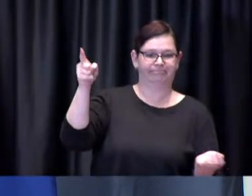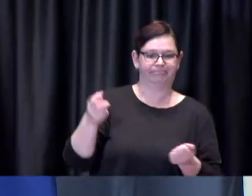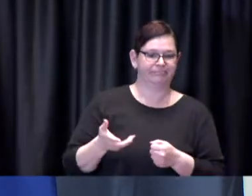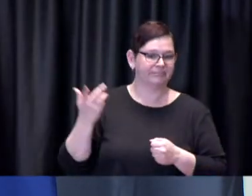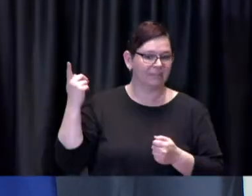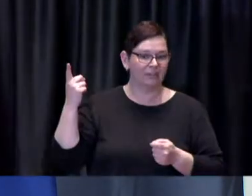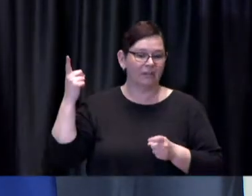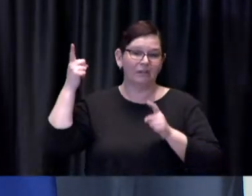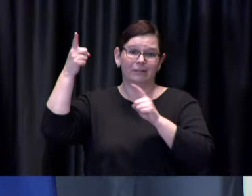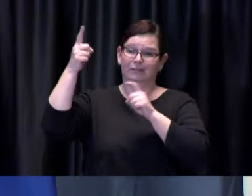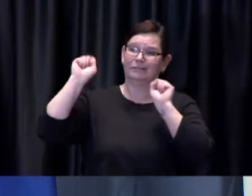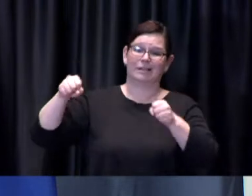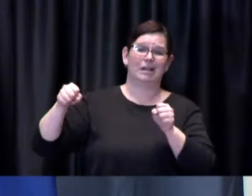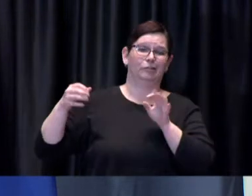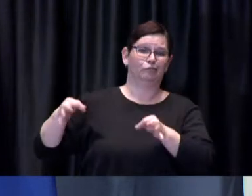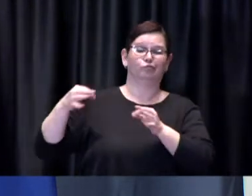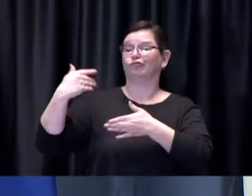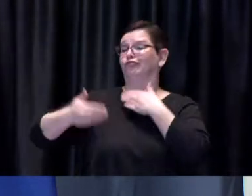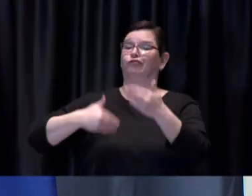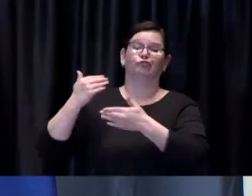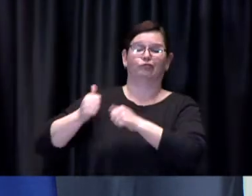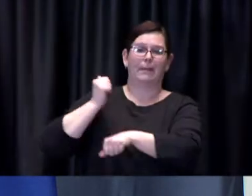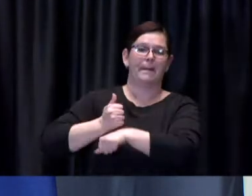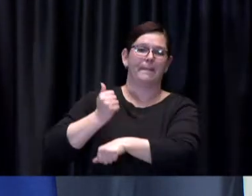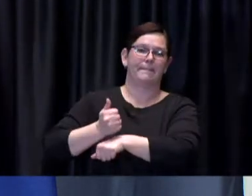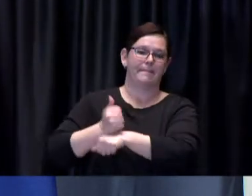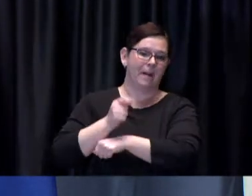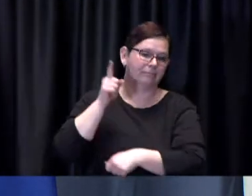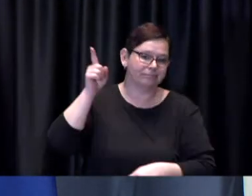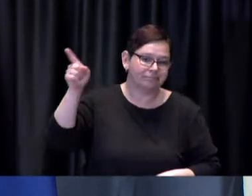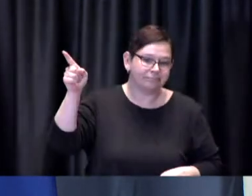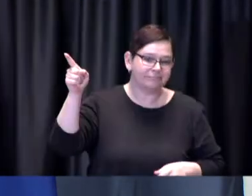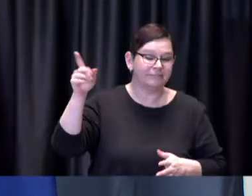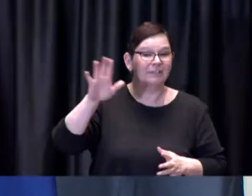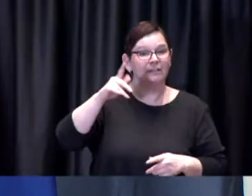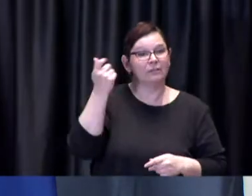of course we're in regular conversation with our provincial counterparts informing them on what